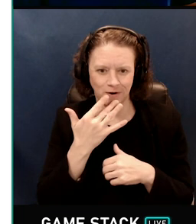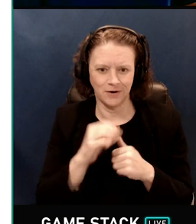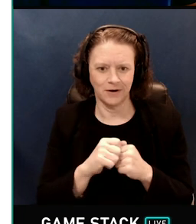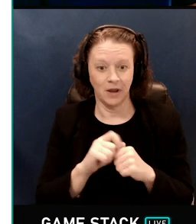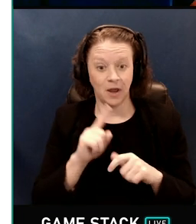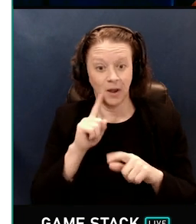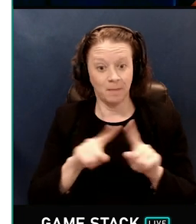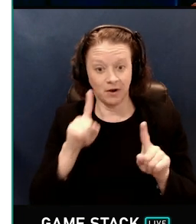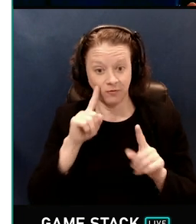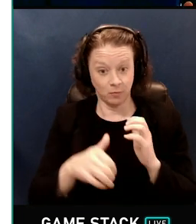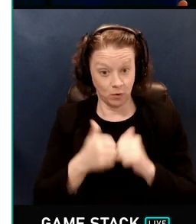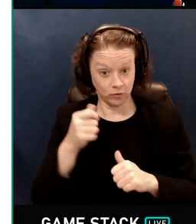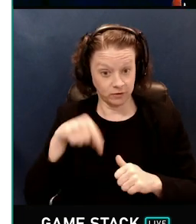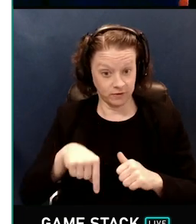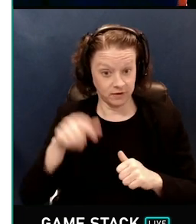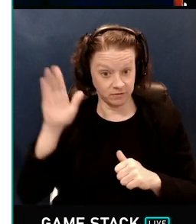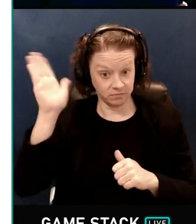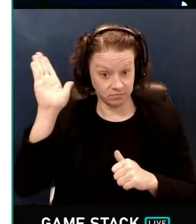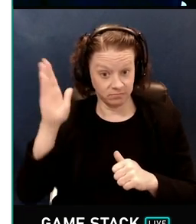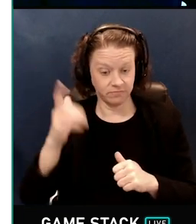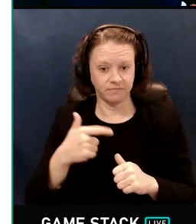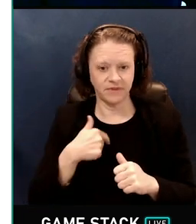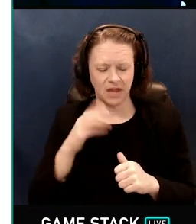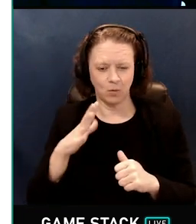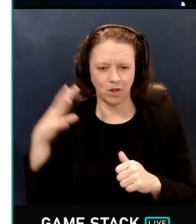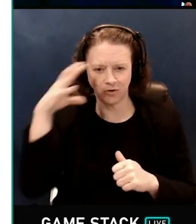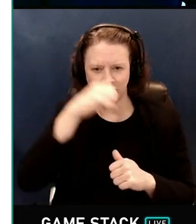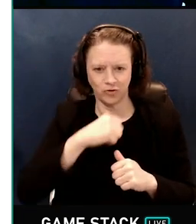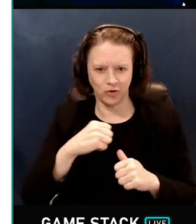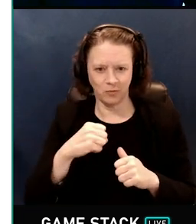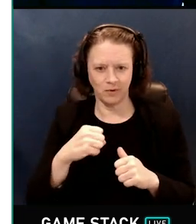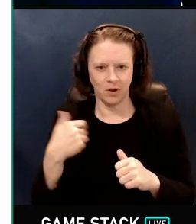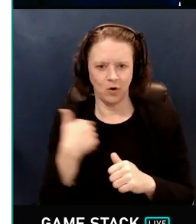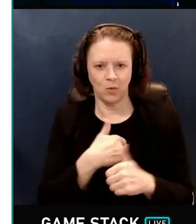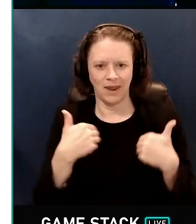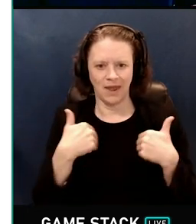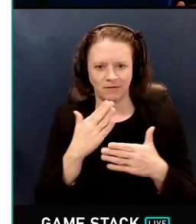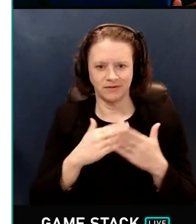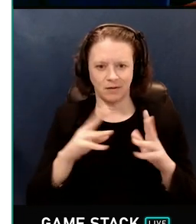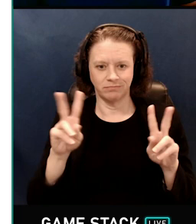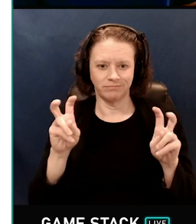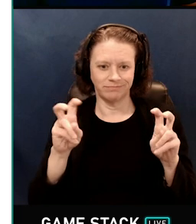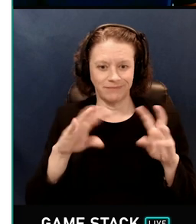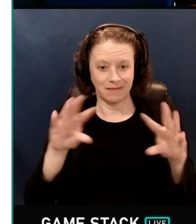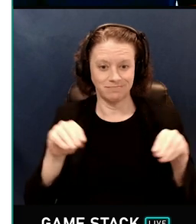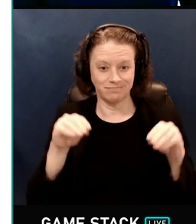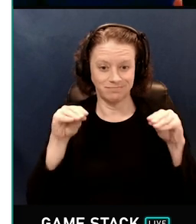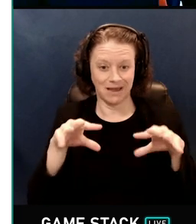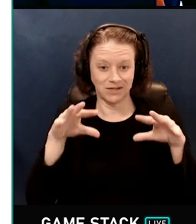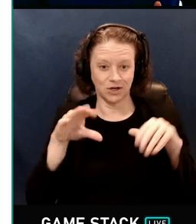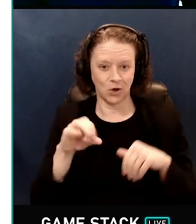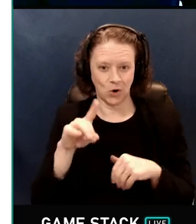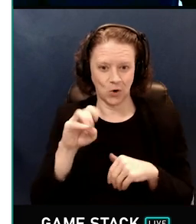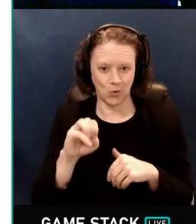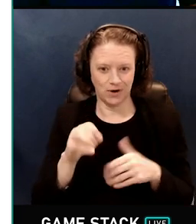I'm going to assume the existence of some 'magic' code, that lets us ask what the incoming radiance is from any